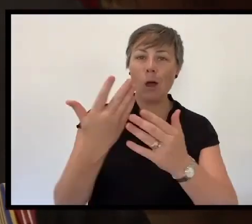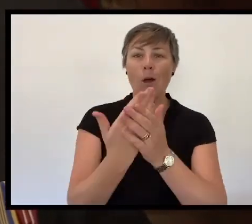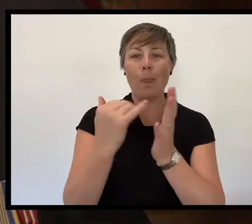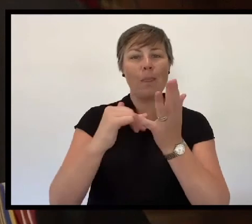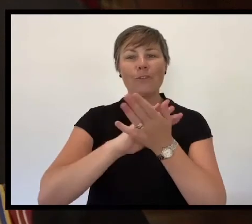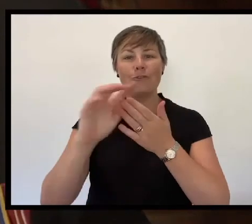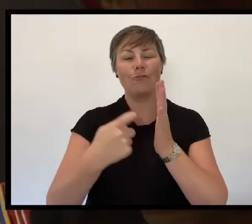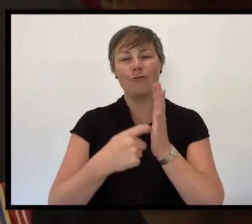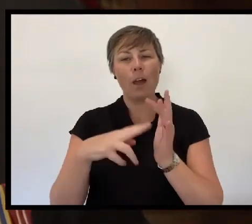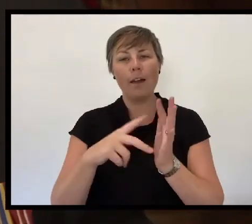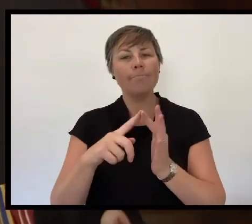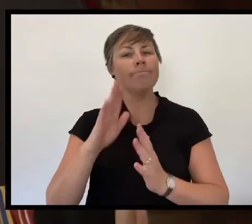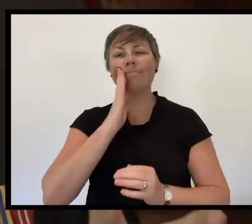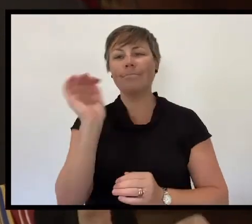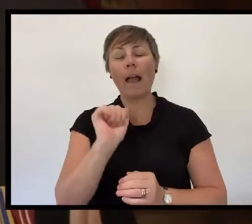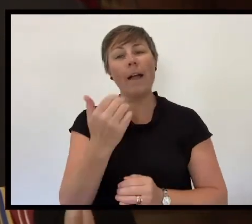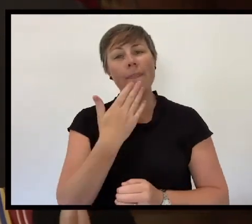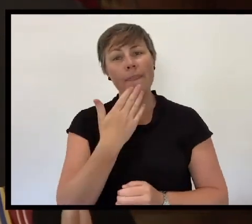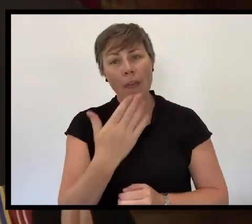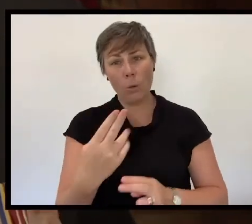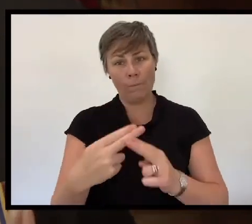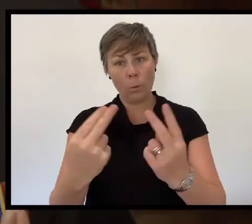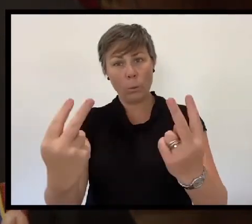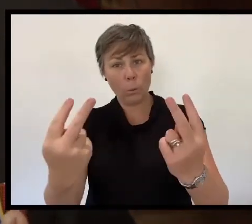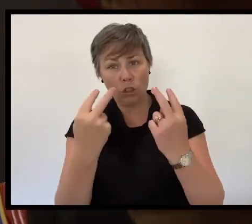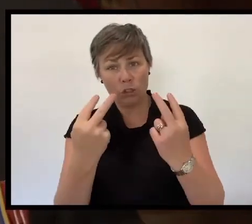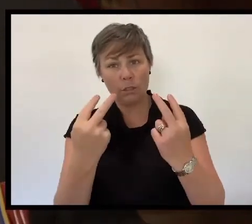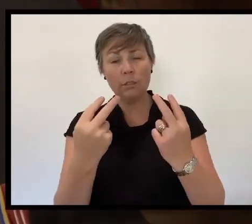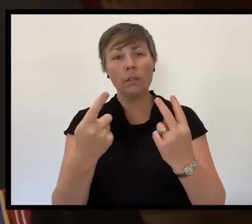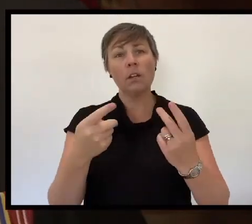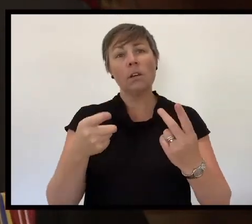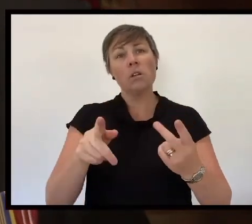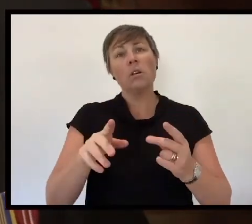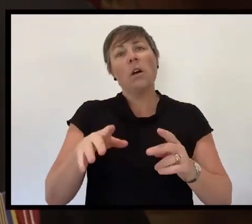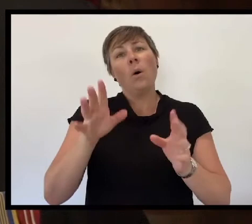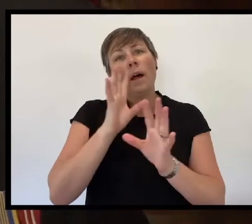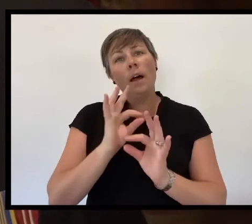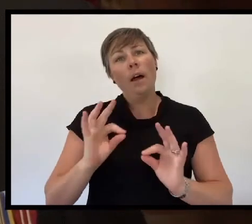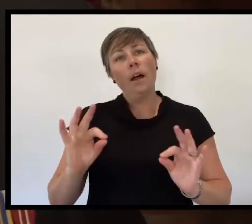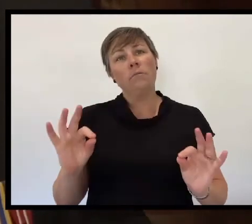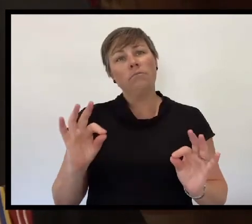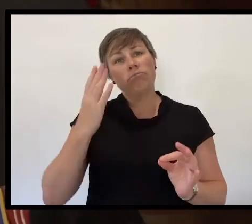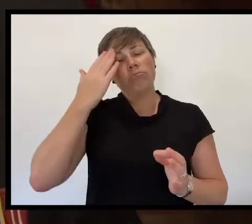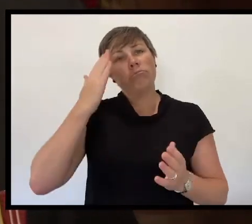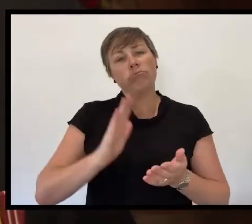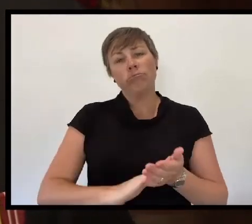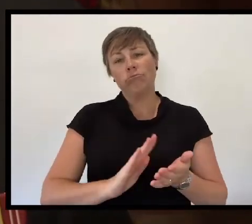we thank you for coming together, to pause and reflect on this very special day.